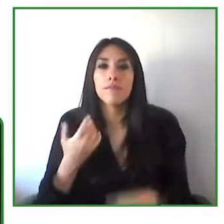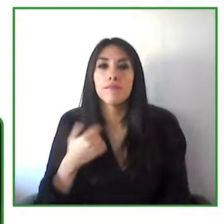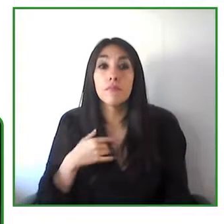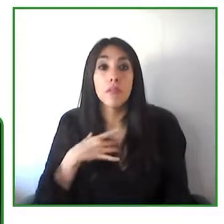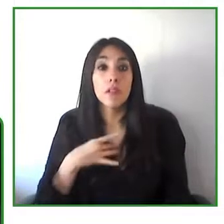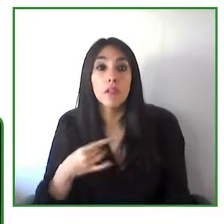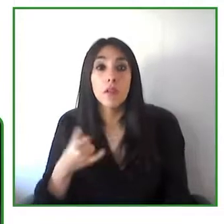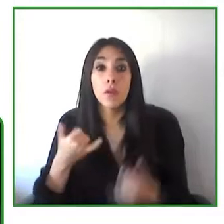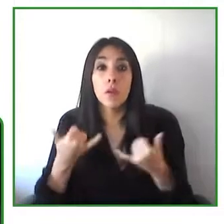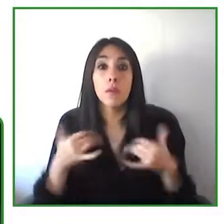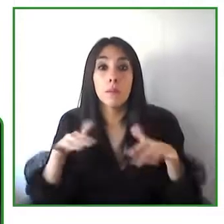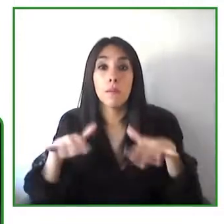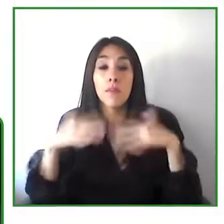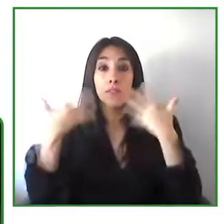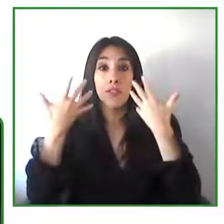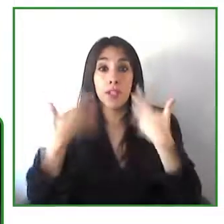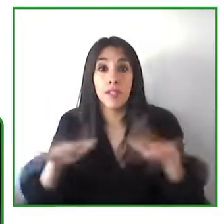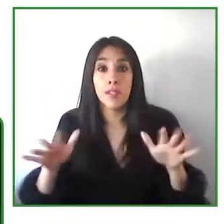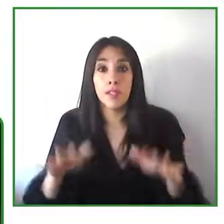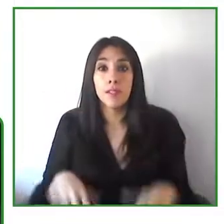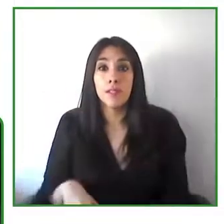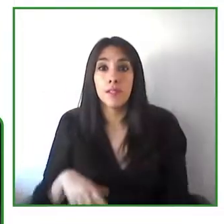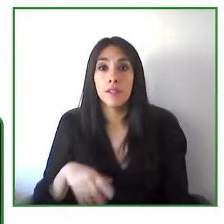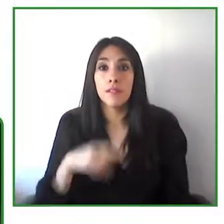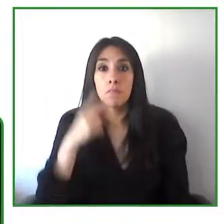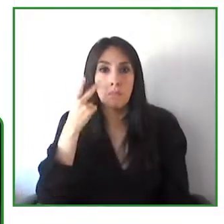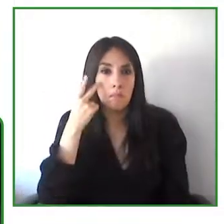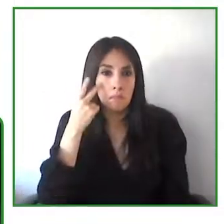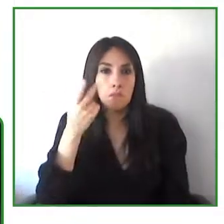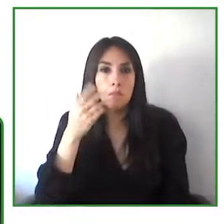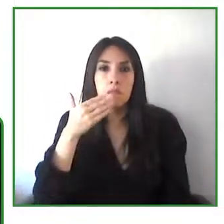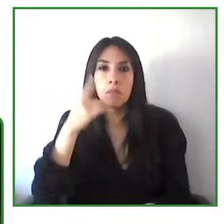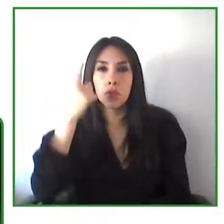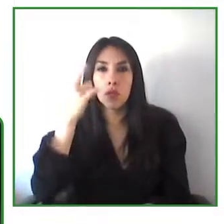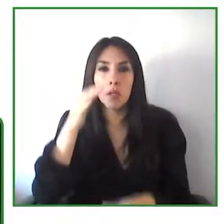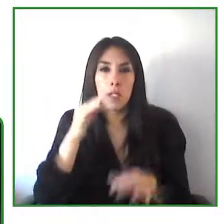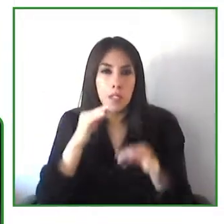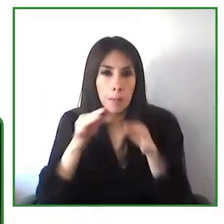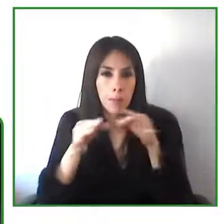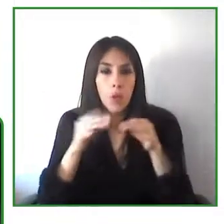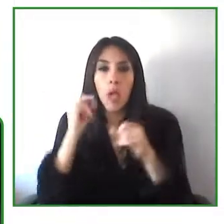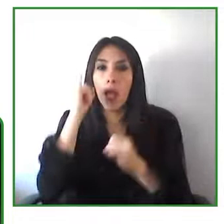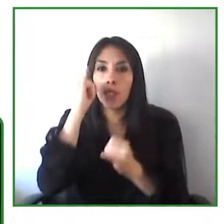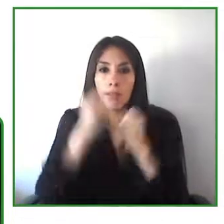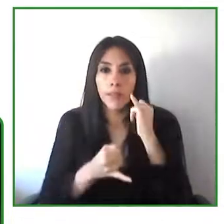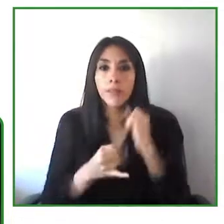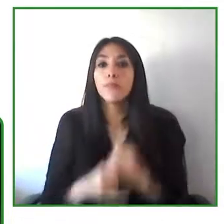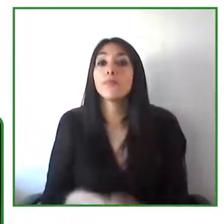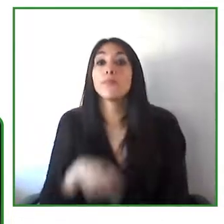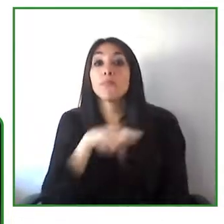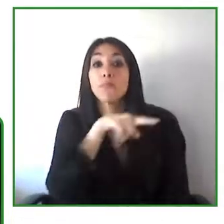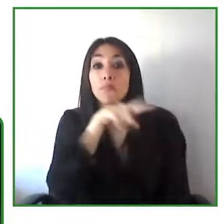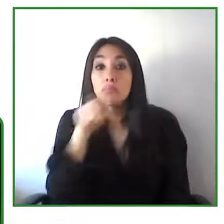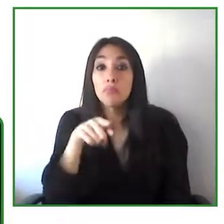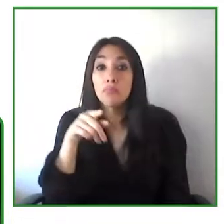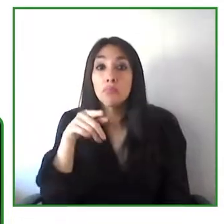Our speakers here with us today have shown us that new technologies are very useful on